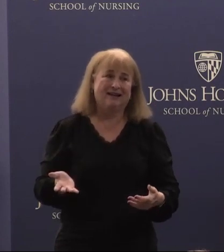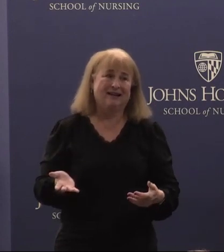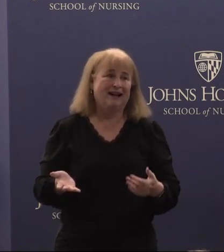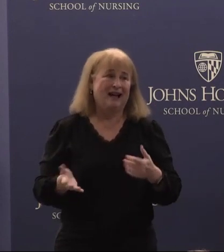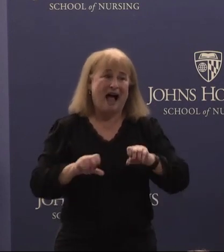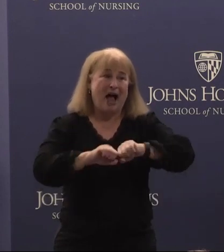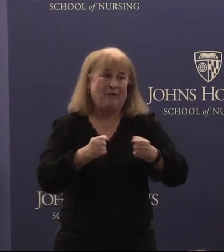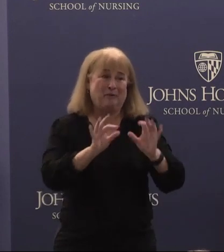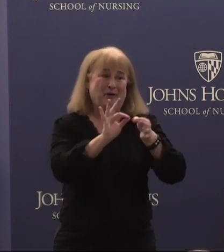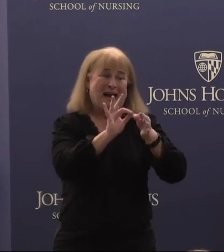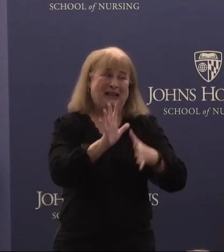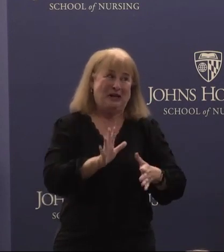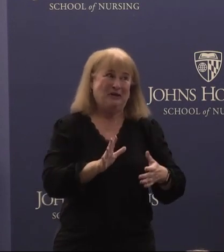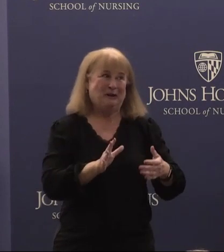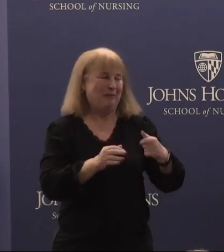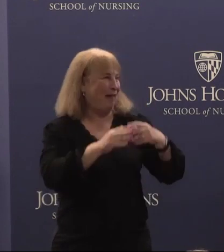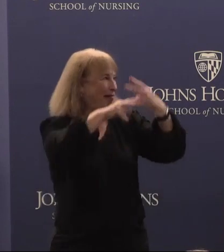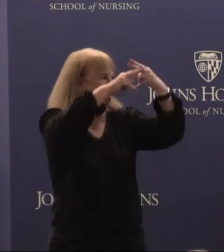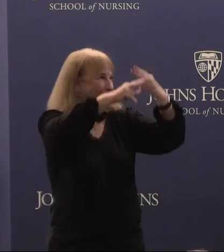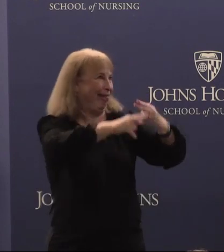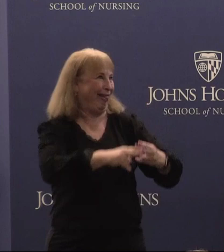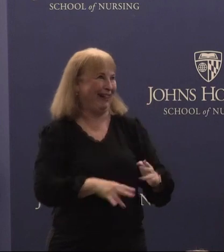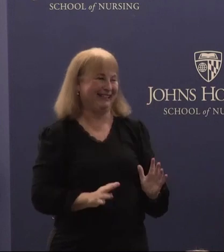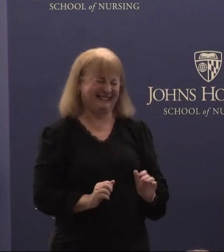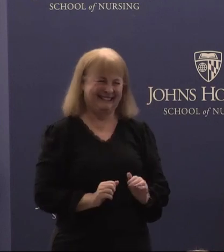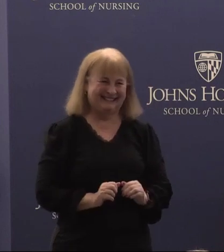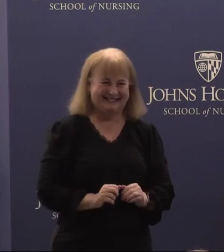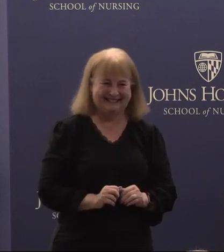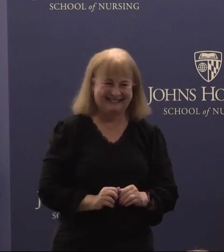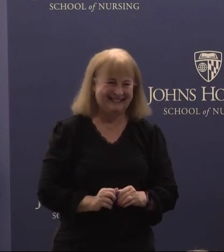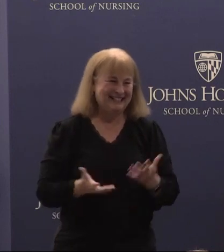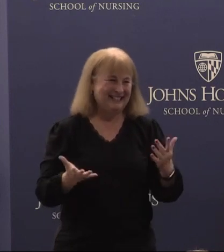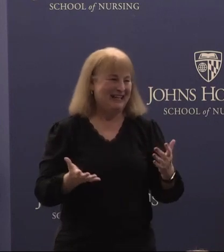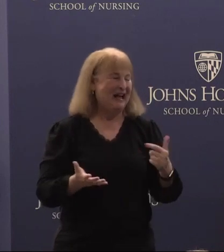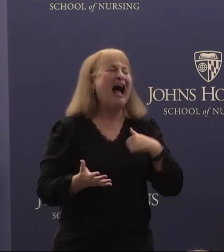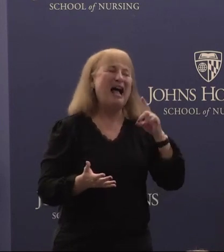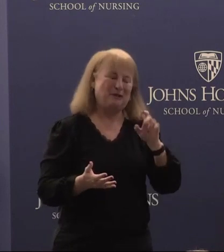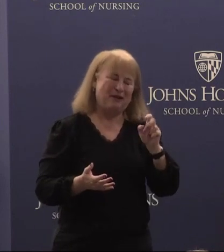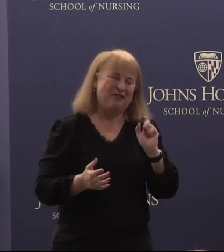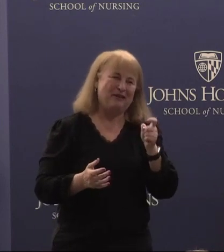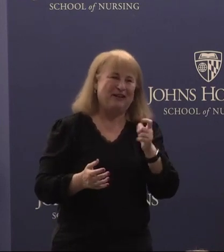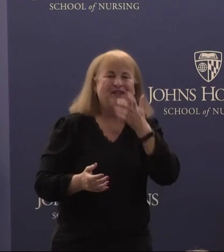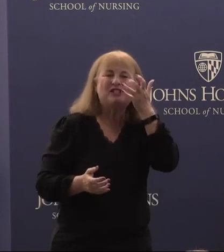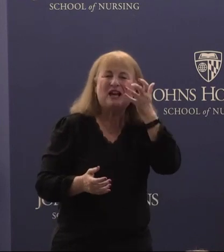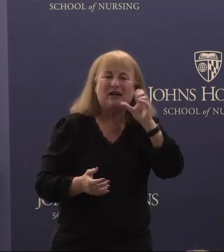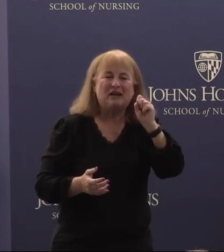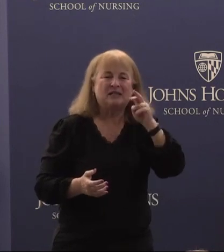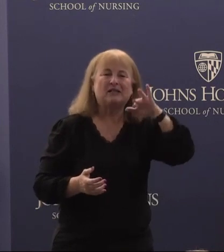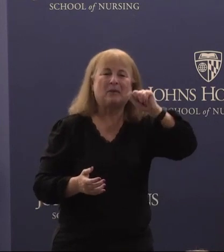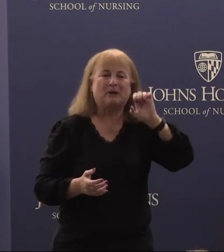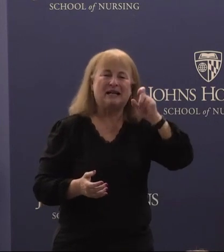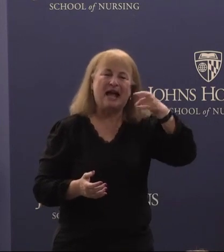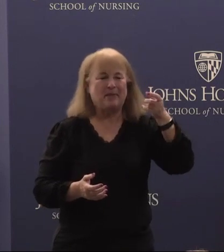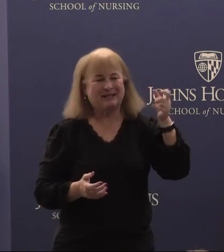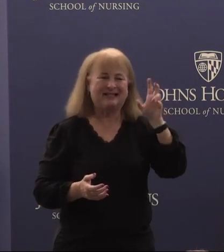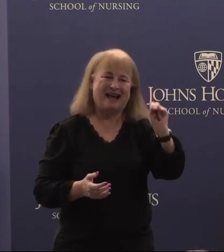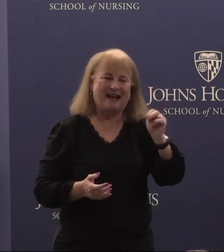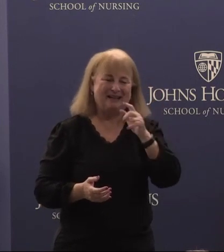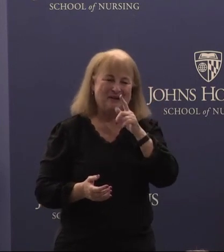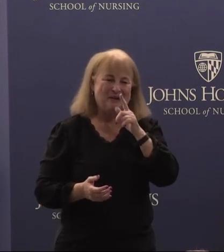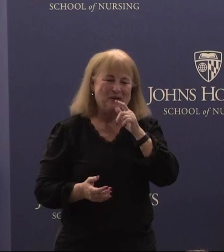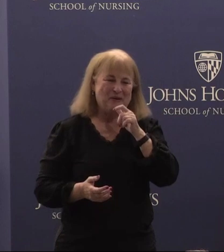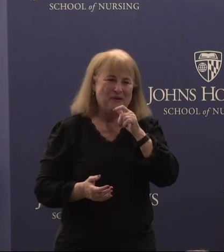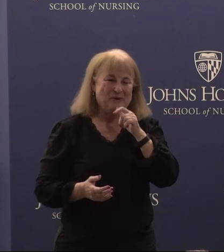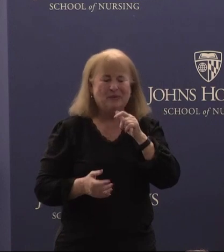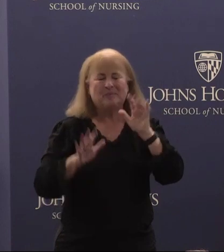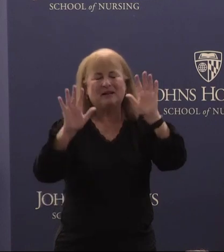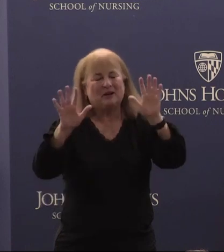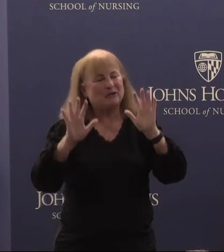interpreter I think, but I do have to give a shout out to Sabrina Epstein who has been an incredible